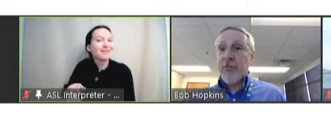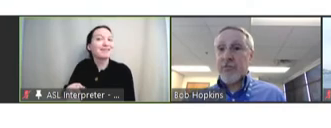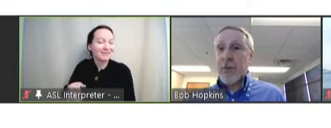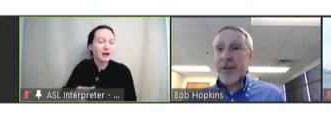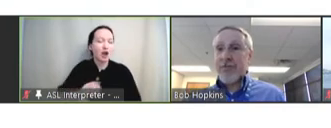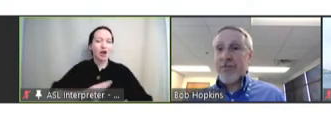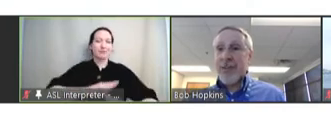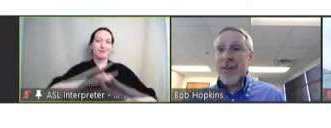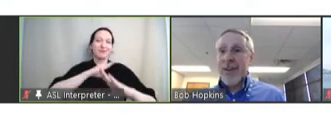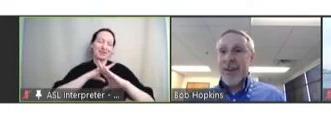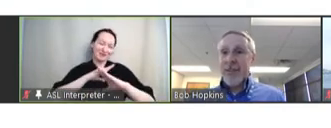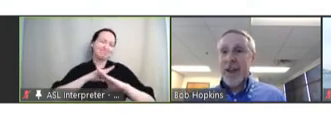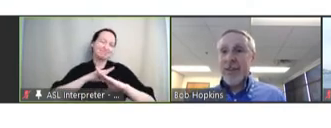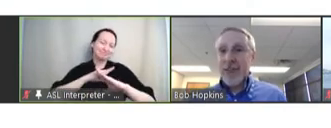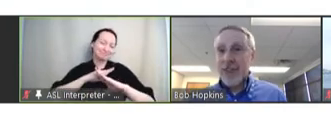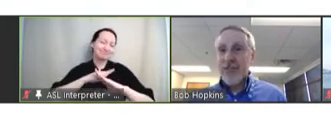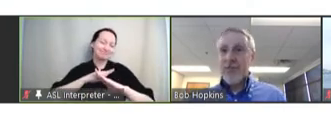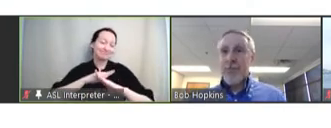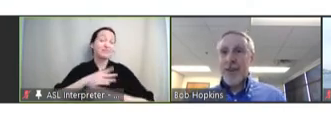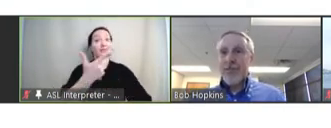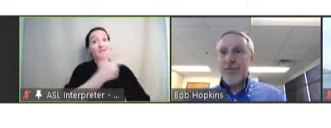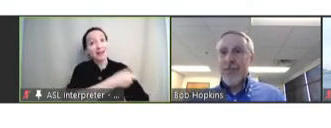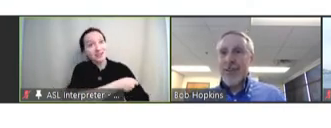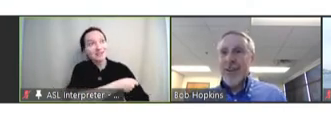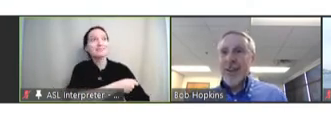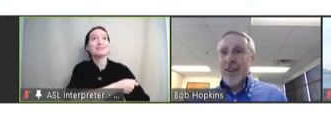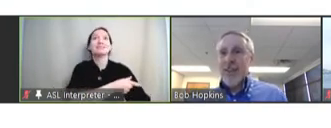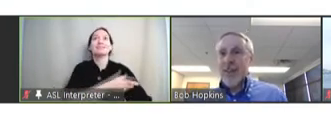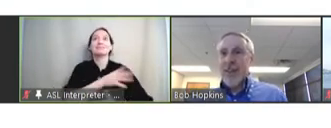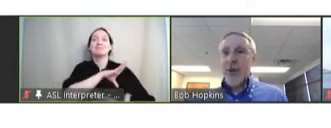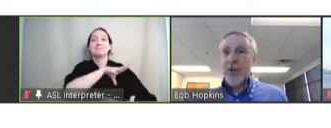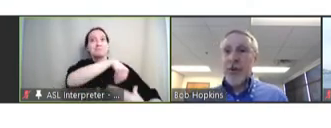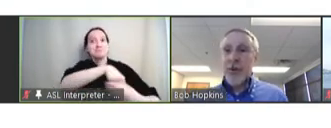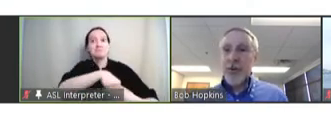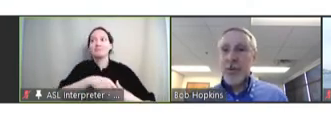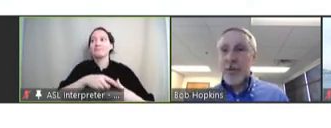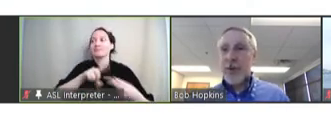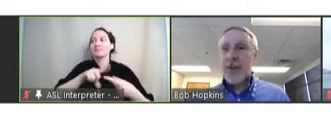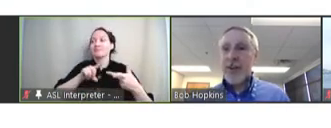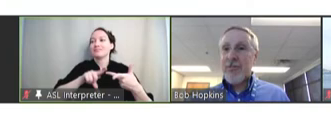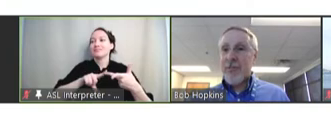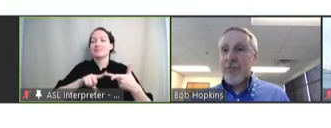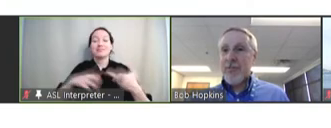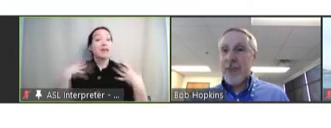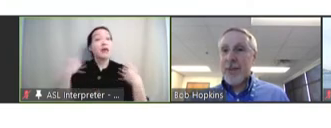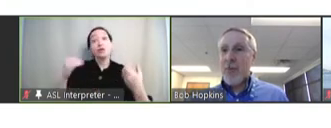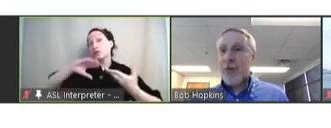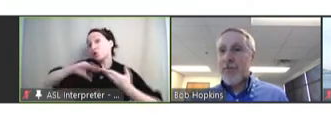space, into the vaccination space, and the healthier communities, from the standpoint of